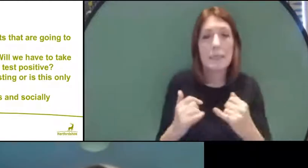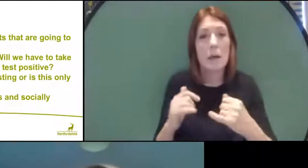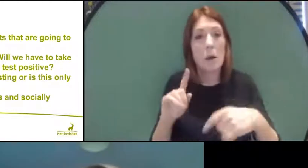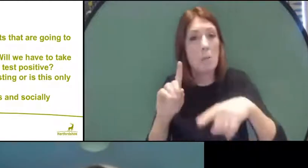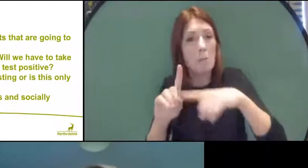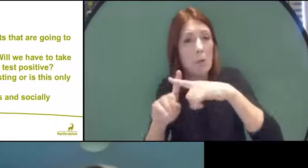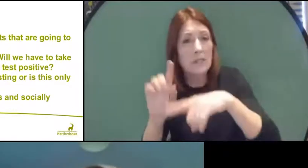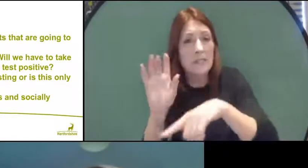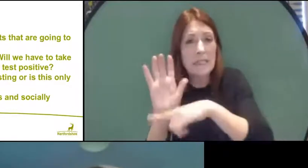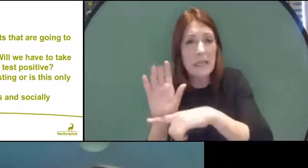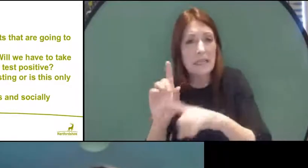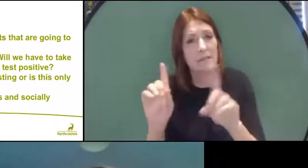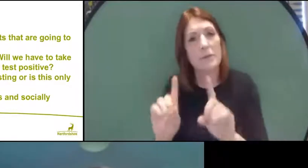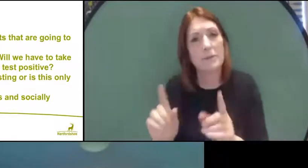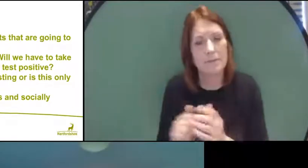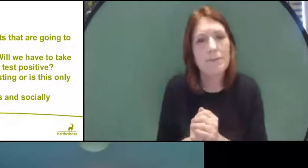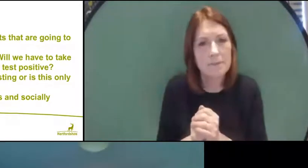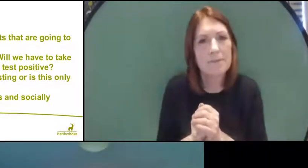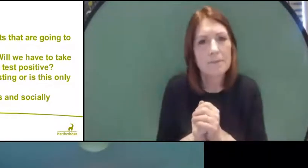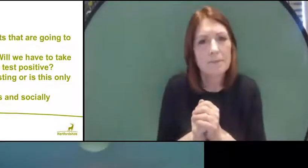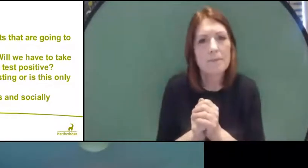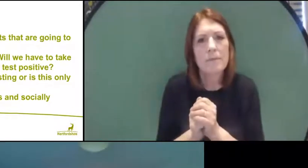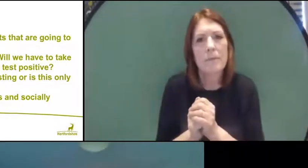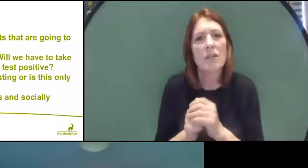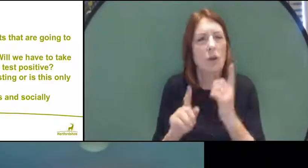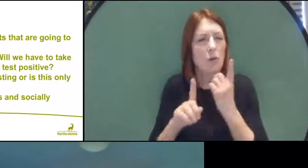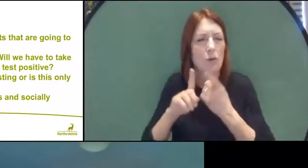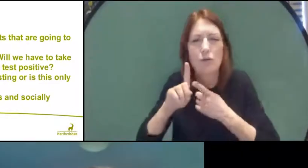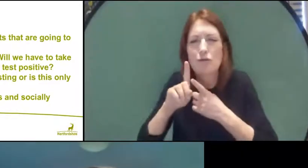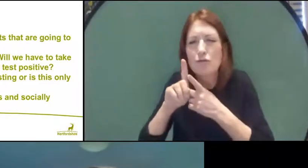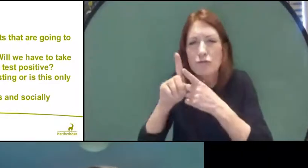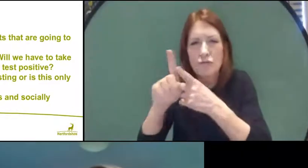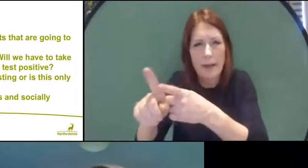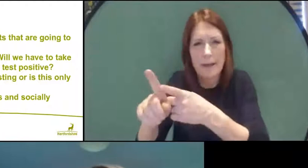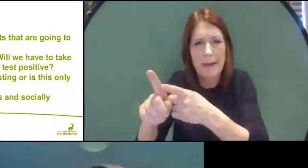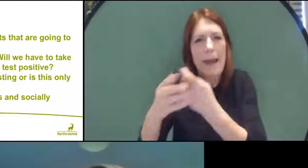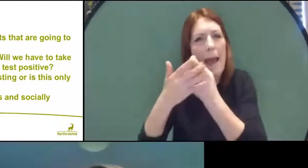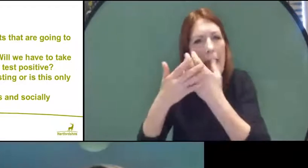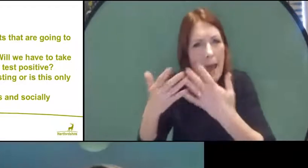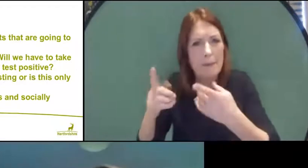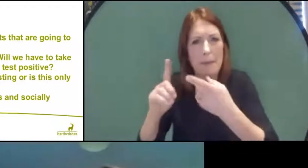are from that, so that we can keep track on how much positive coverage we've got in our schools.